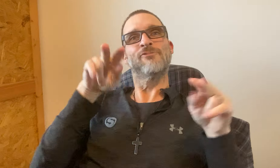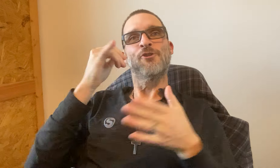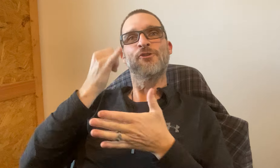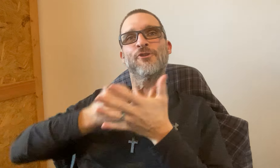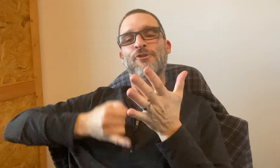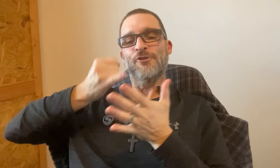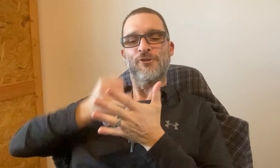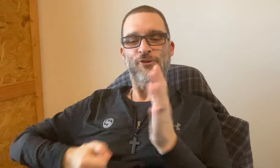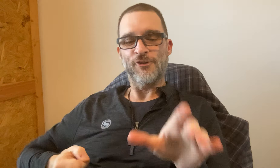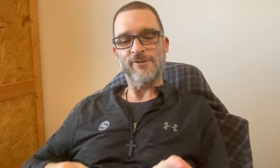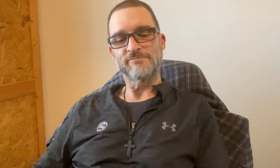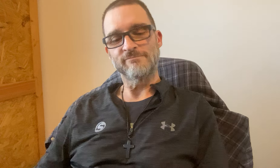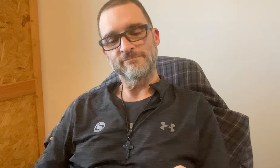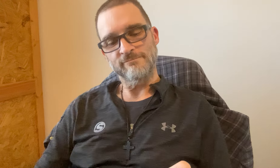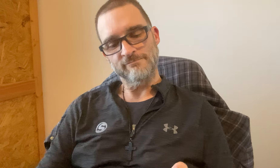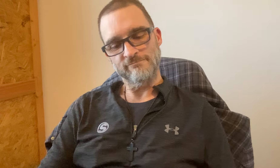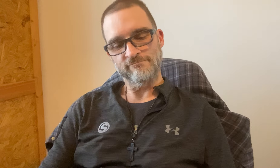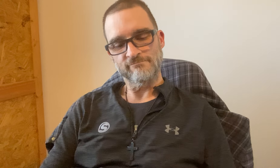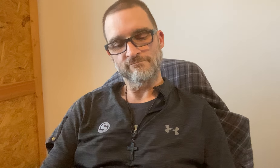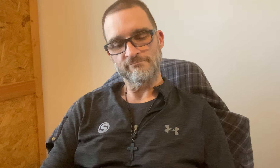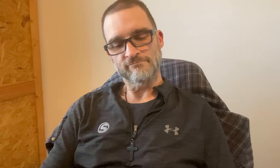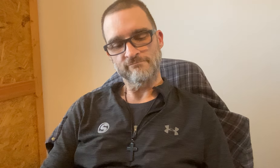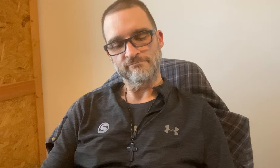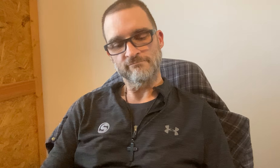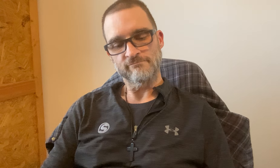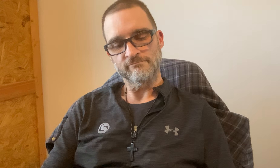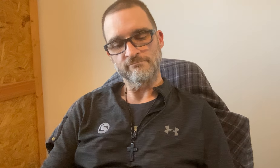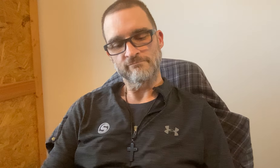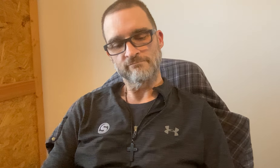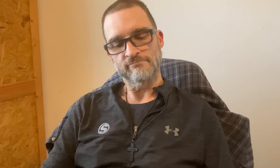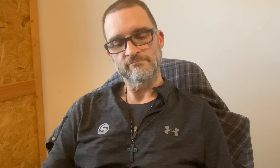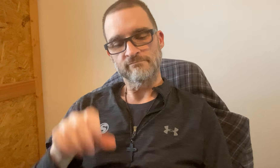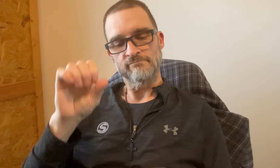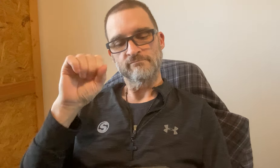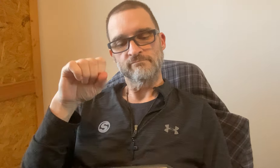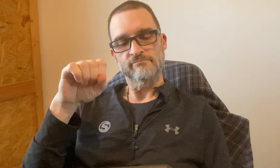Kids playing at playground plus looking at the art festival.